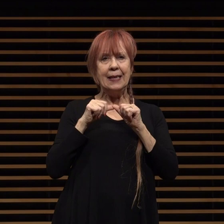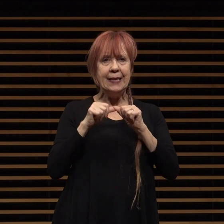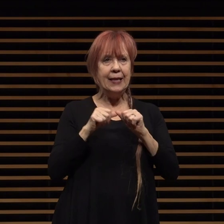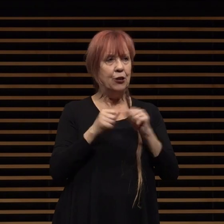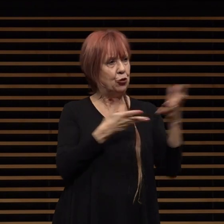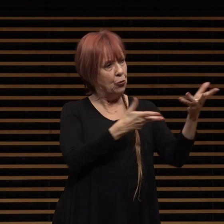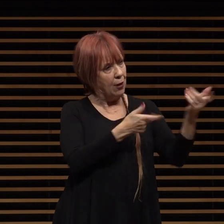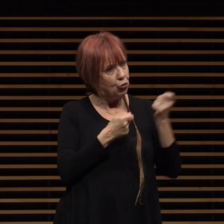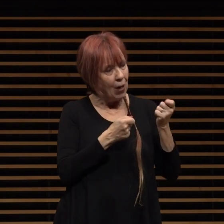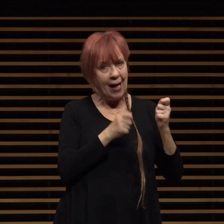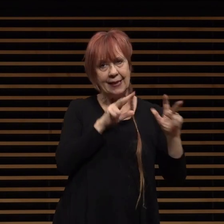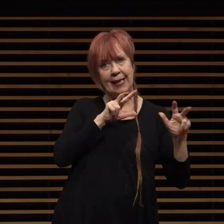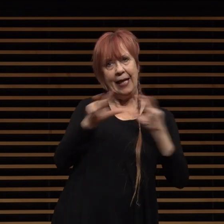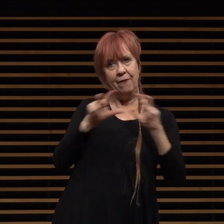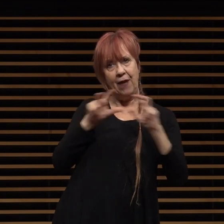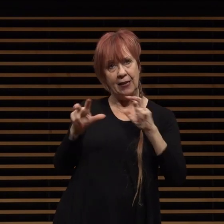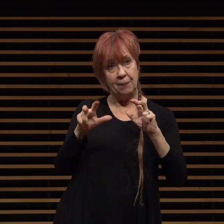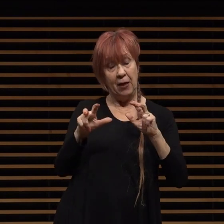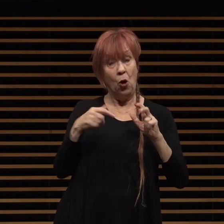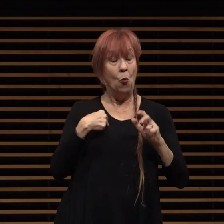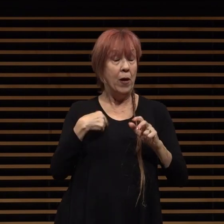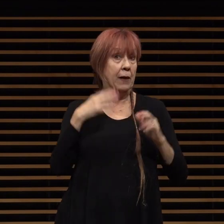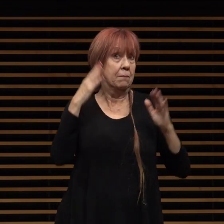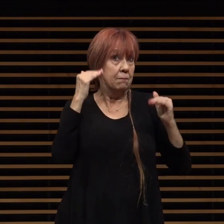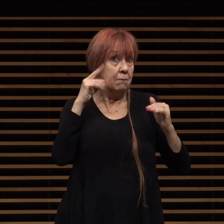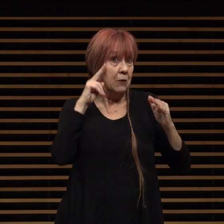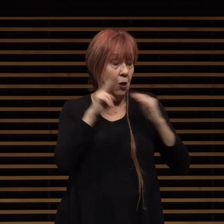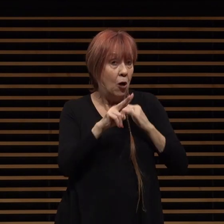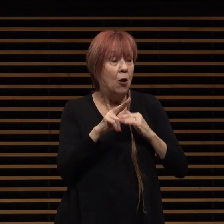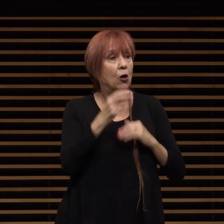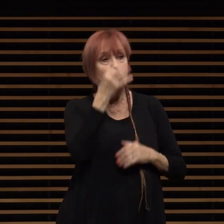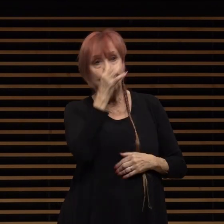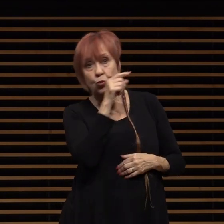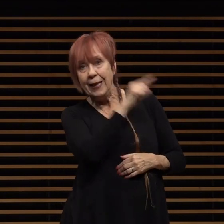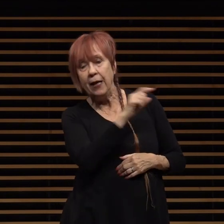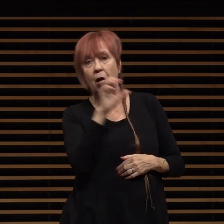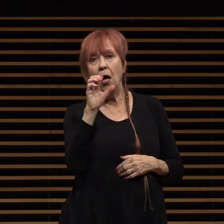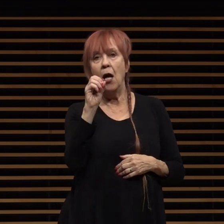anticipate not too far from here the